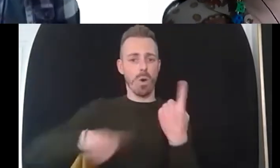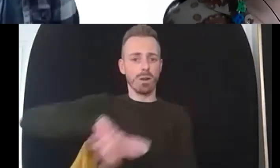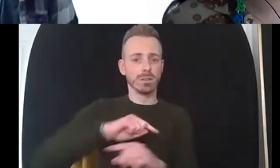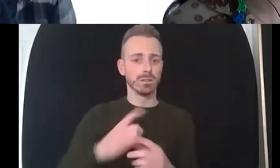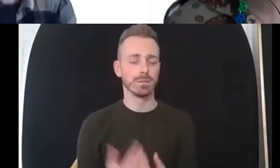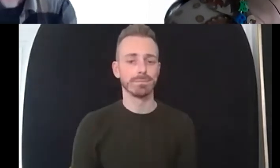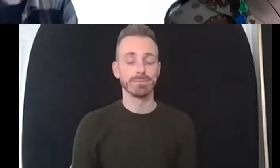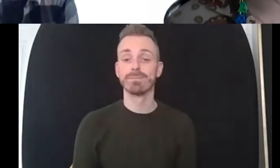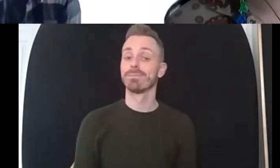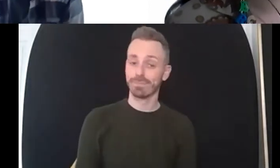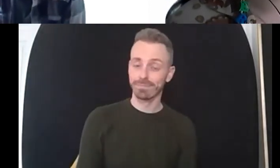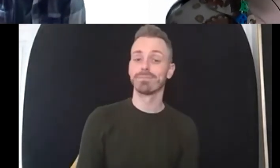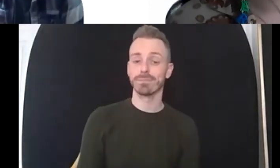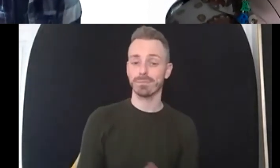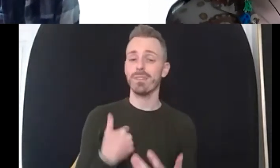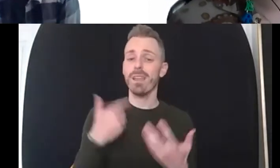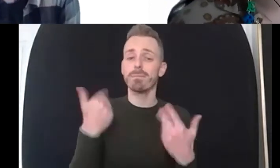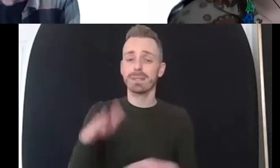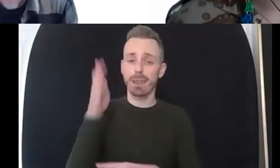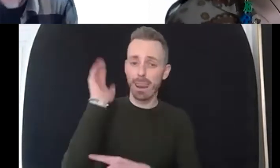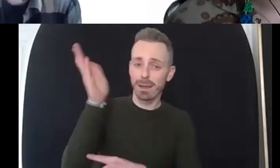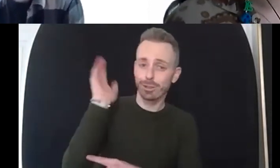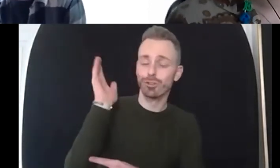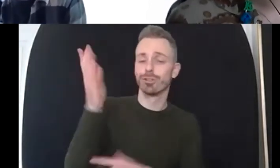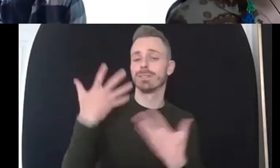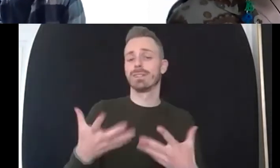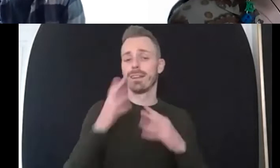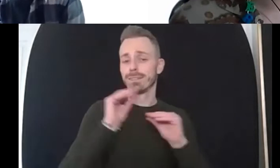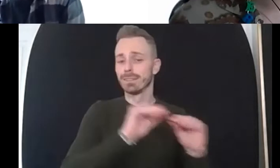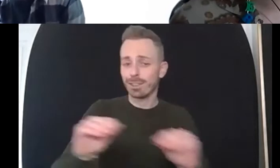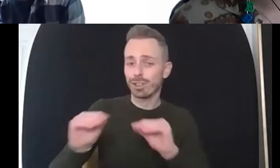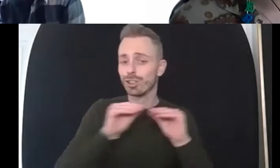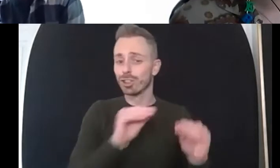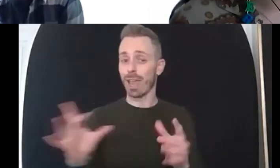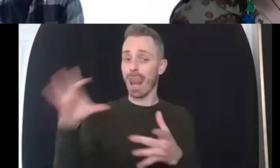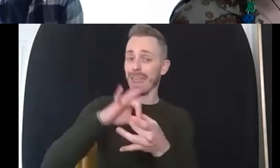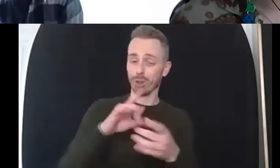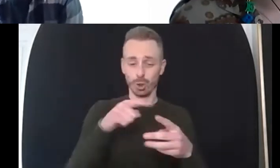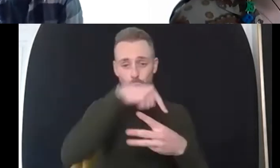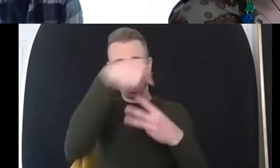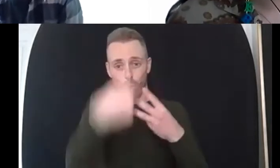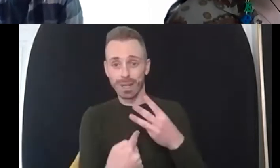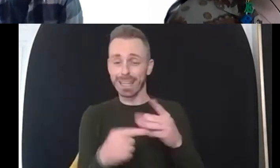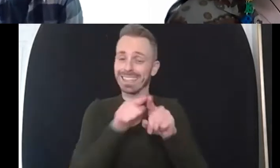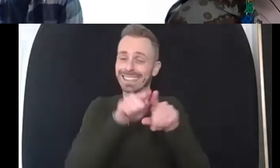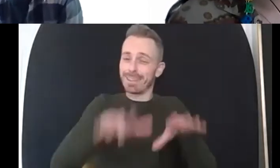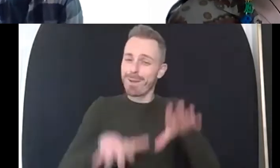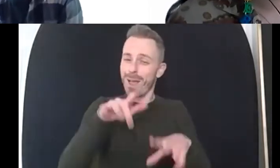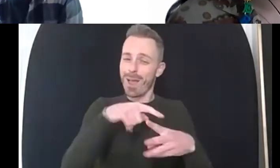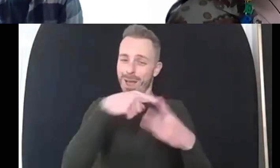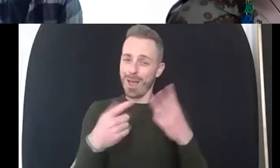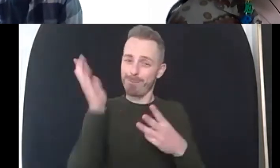hours on a similar similar subject and um and uh and i i i got over excited and i'll probably get